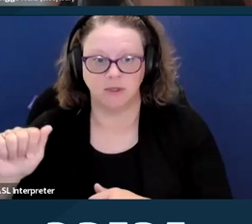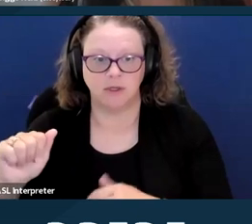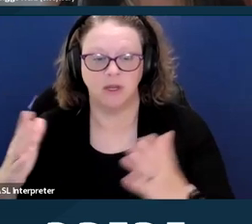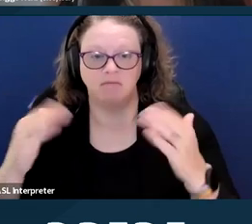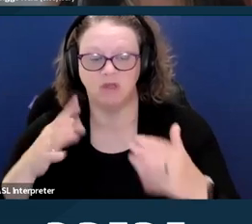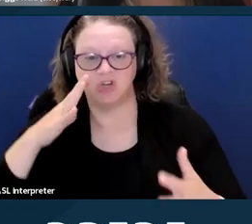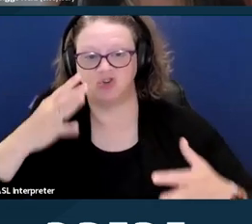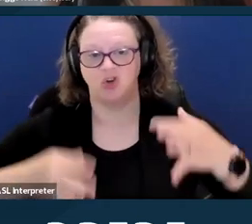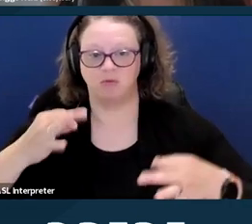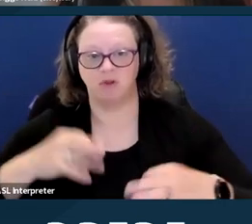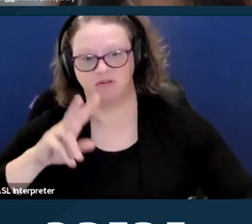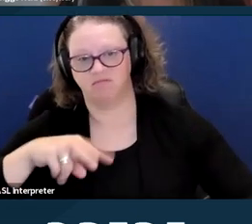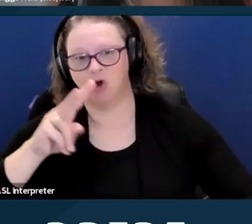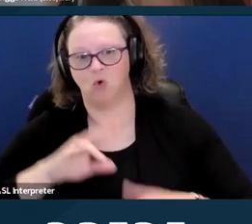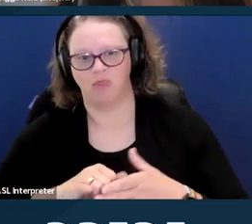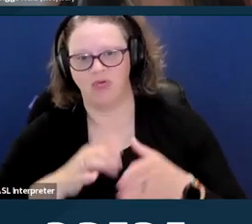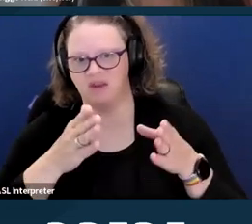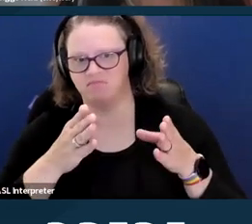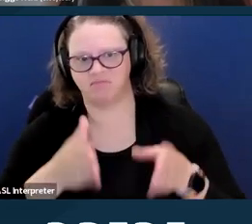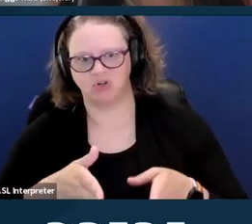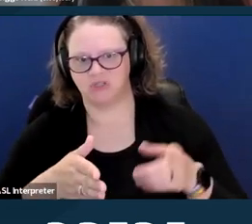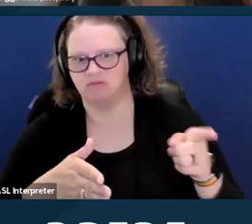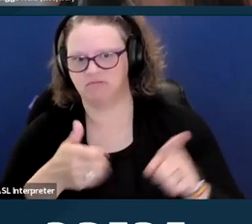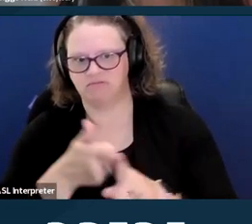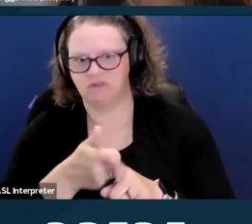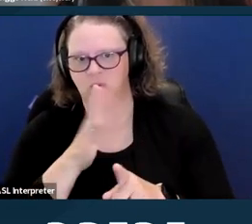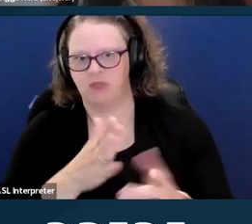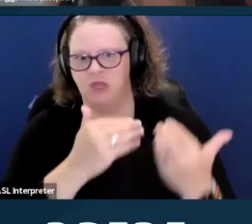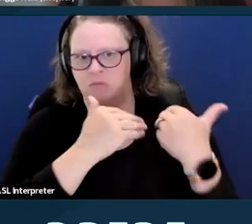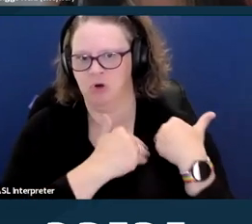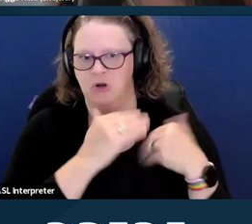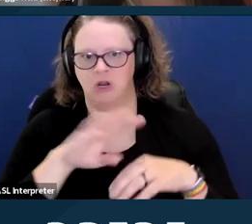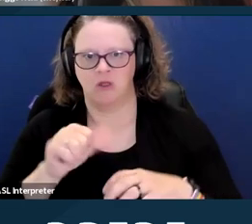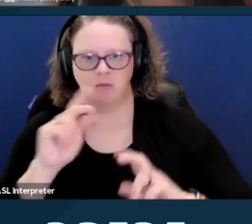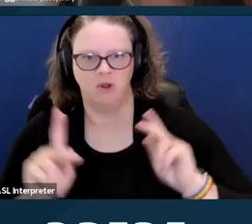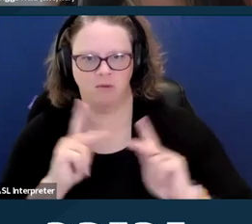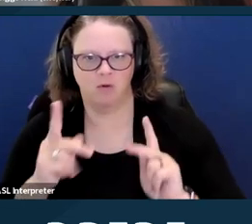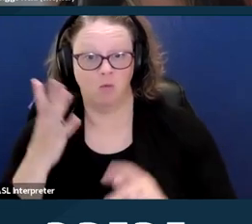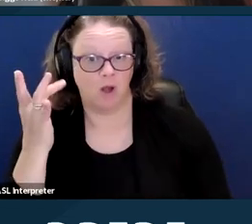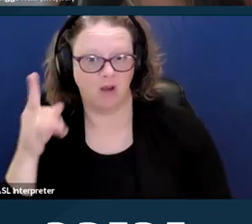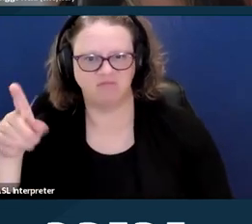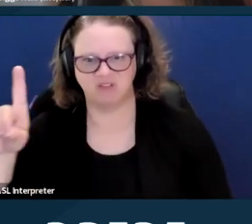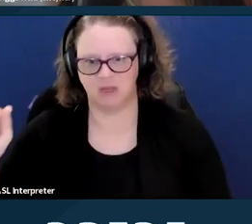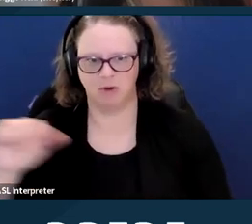including but not limited to caregivers, families or society, or a belief that the life of a person